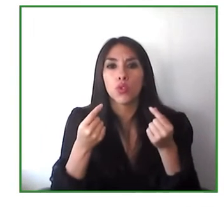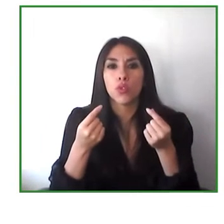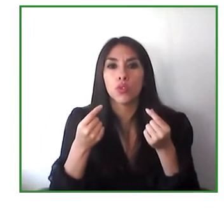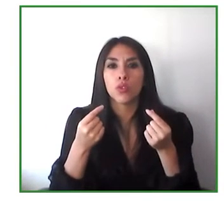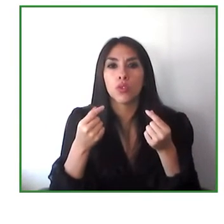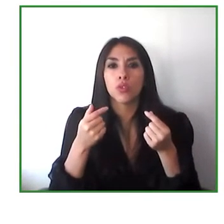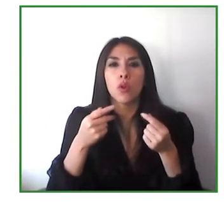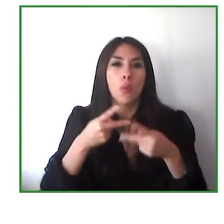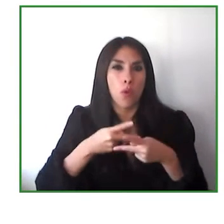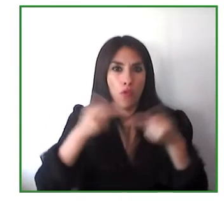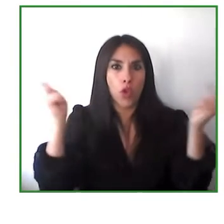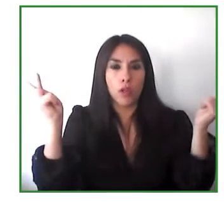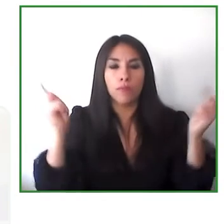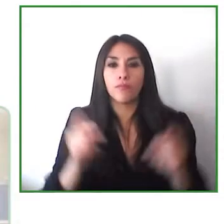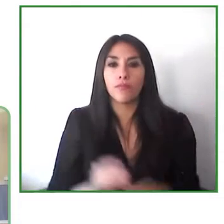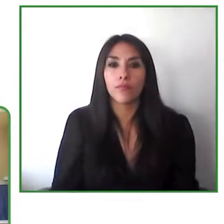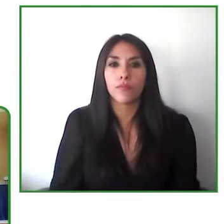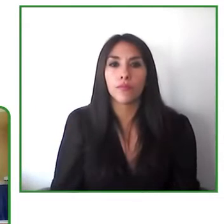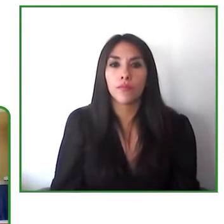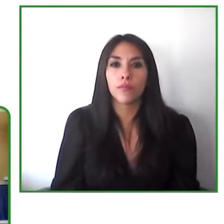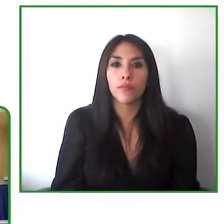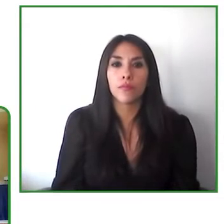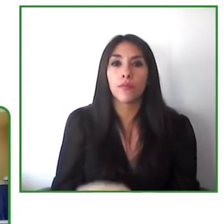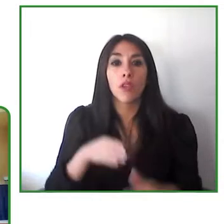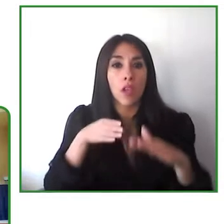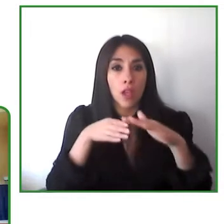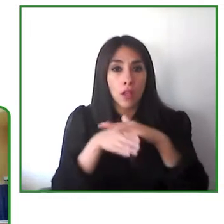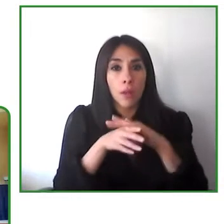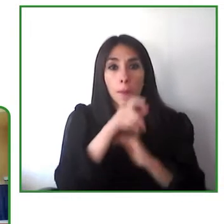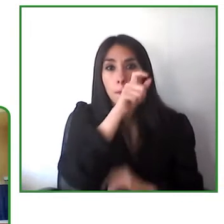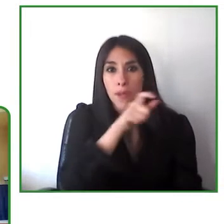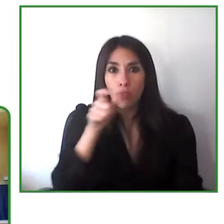accessibility for transportation for people with disabilities